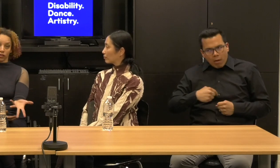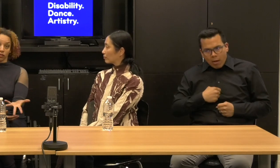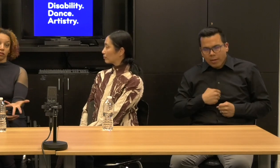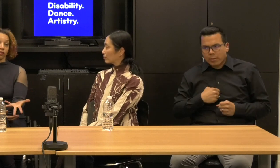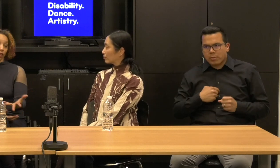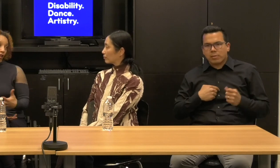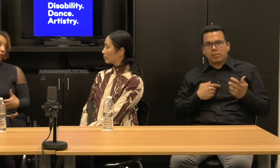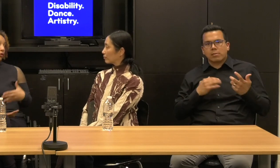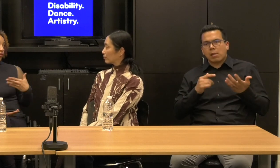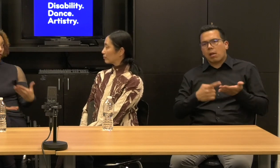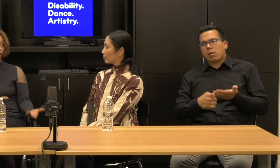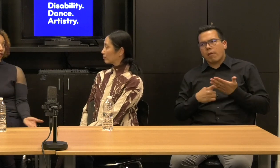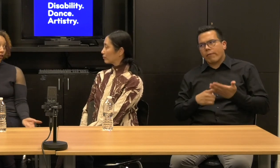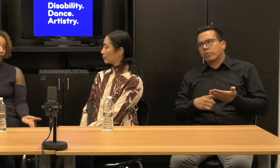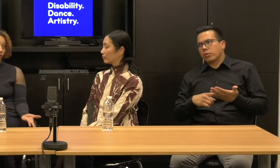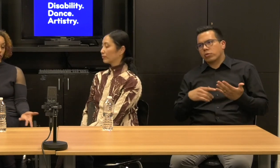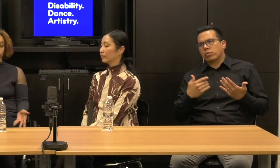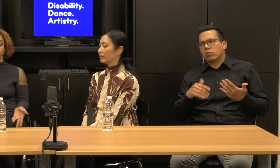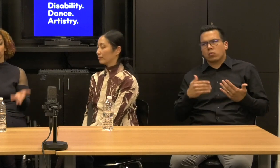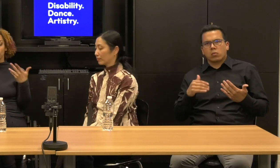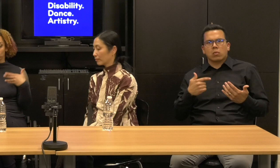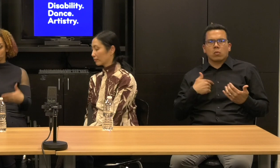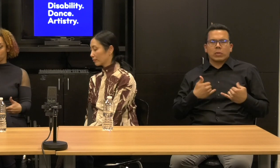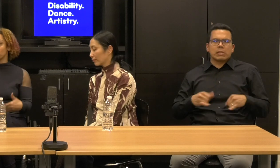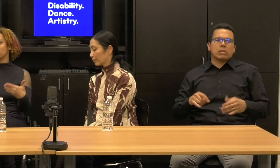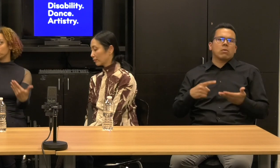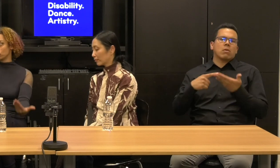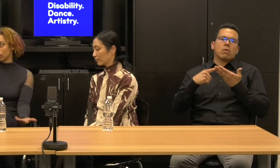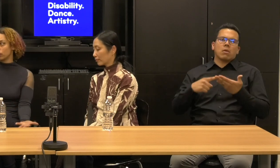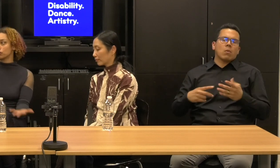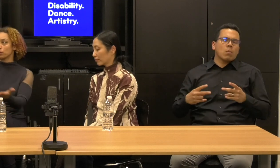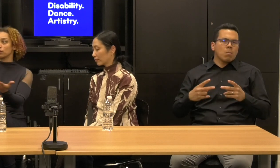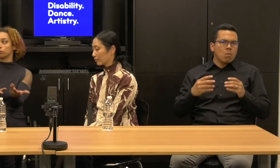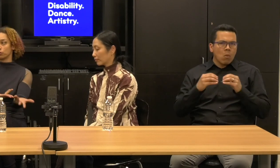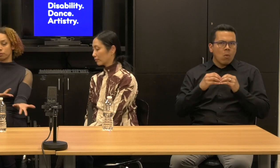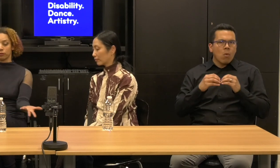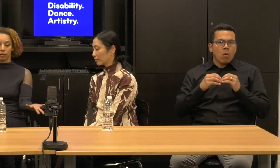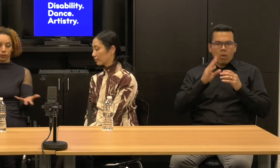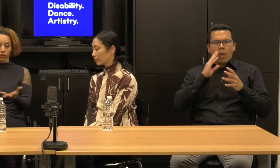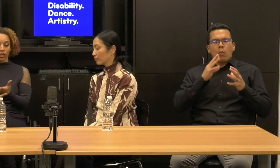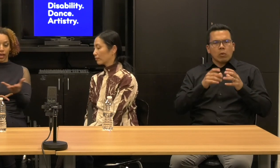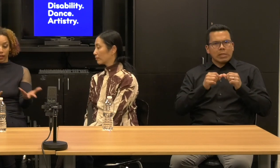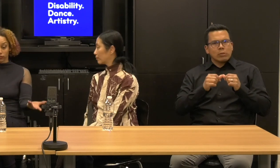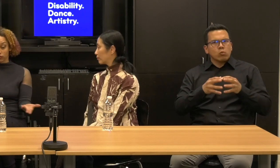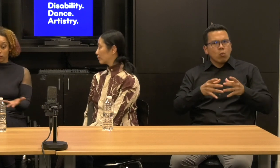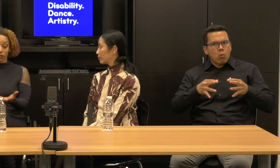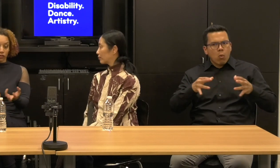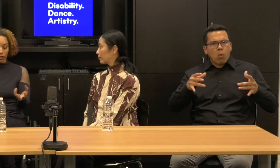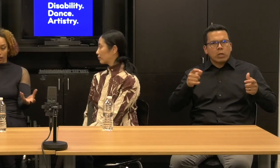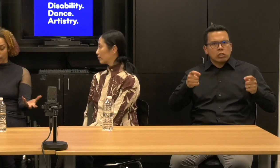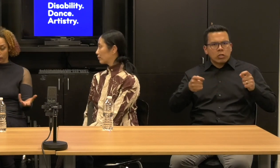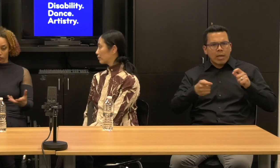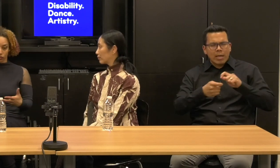It still isn't and we're still in the conversation. It will grow and it will change as we learn more about people's access needs and how access